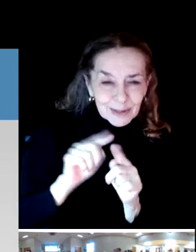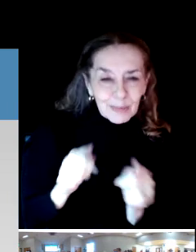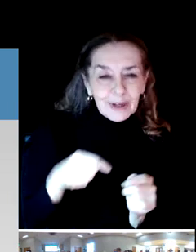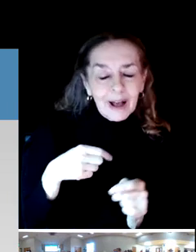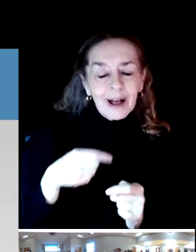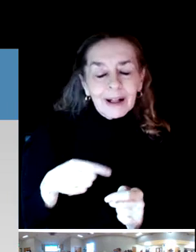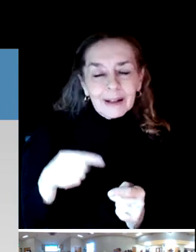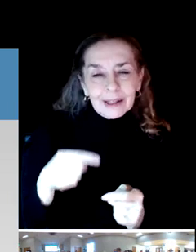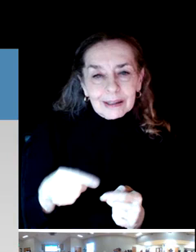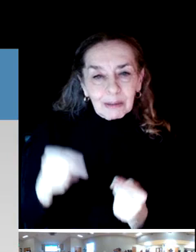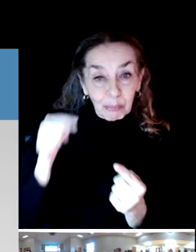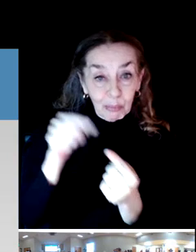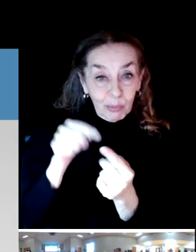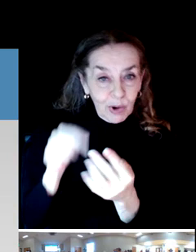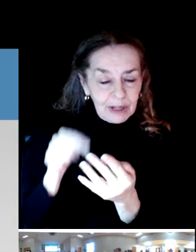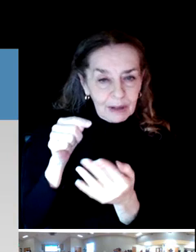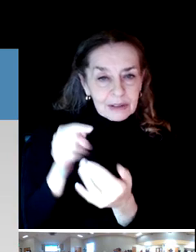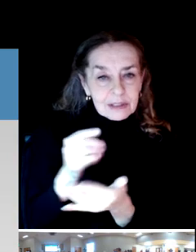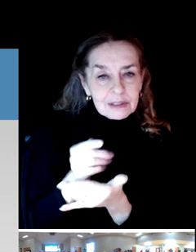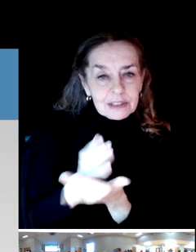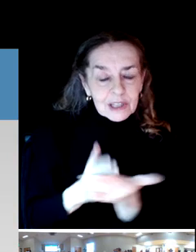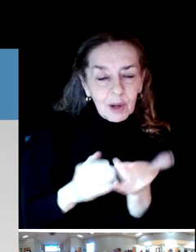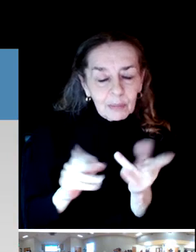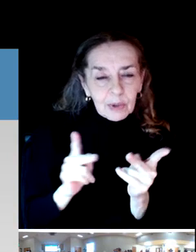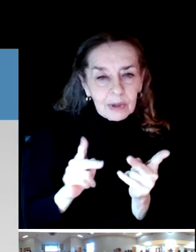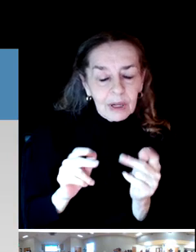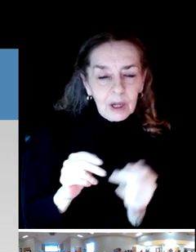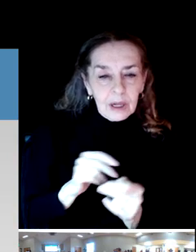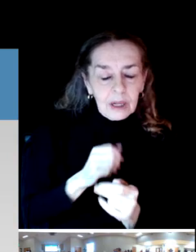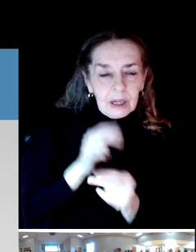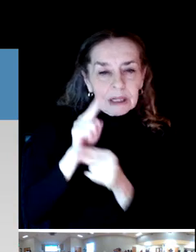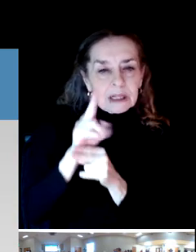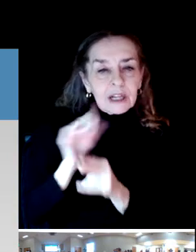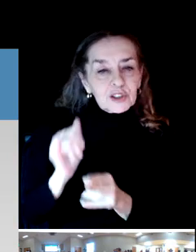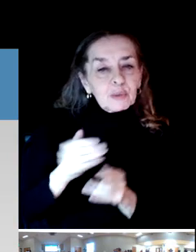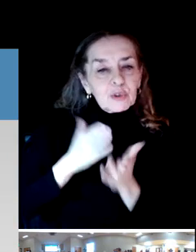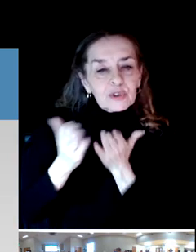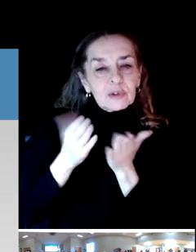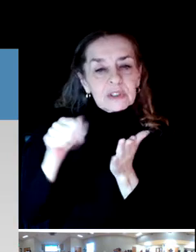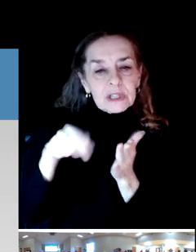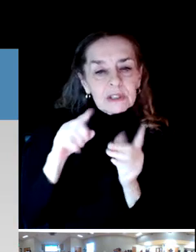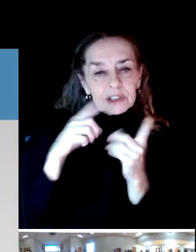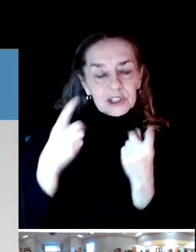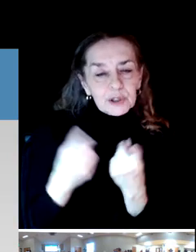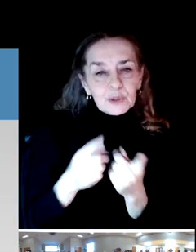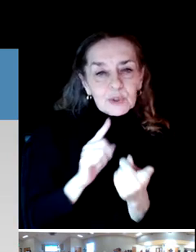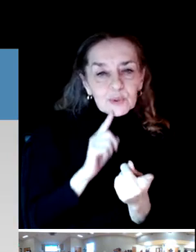The customers service in the district is very much appreciated by the members of the community.